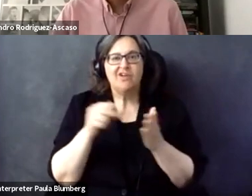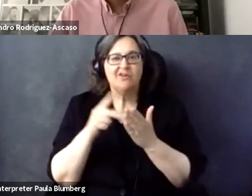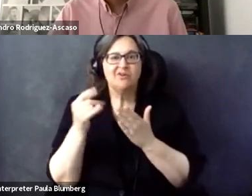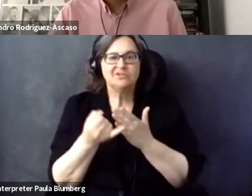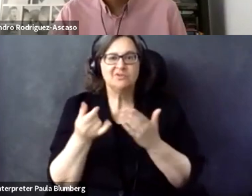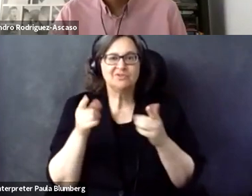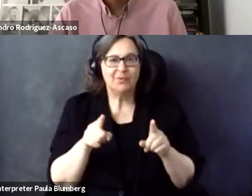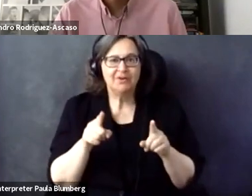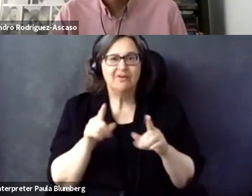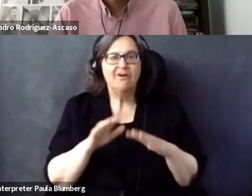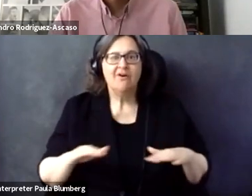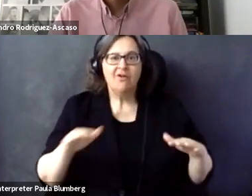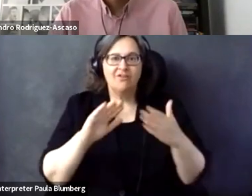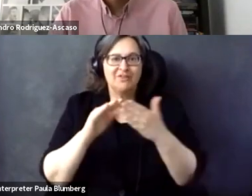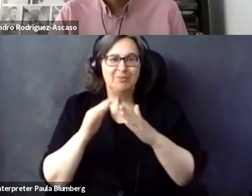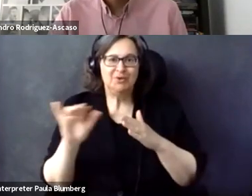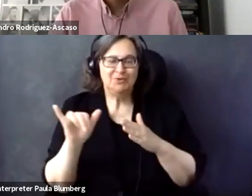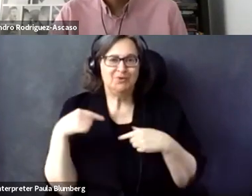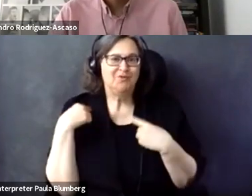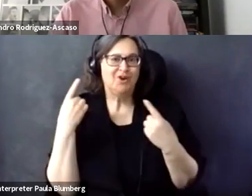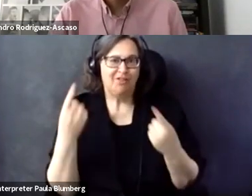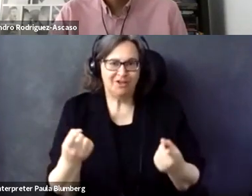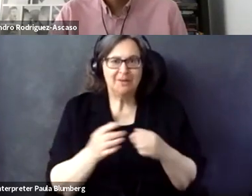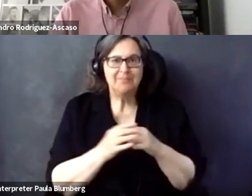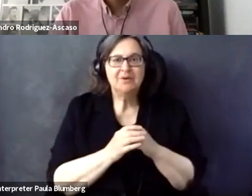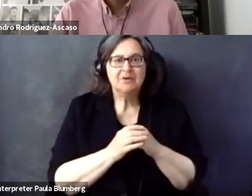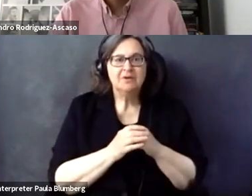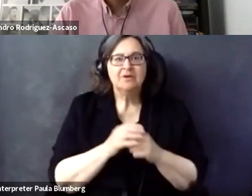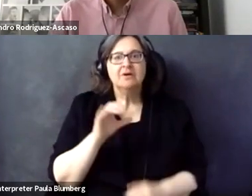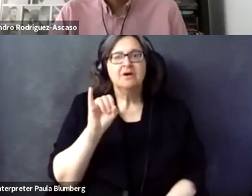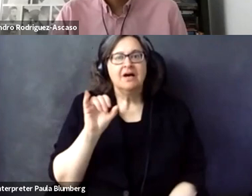tried to do the Euro set, and other certification initiatives that had